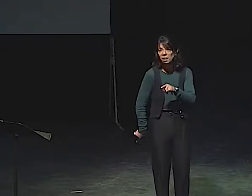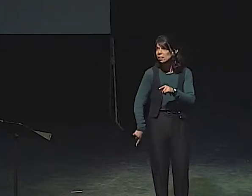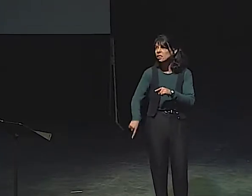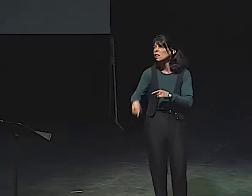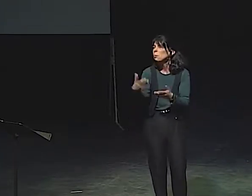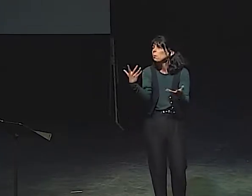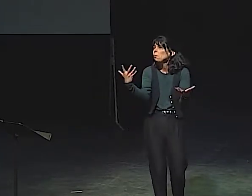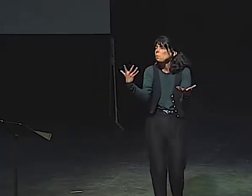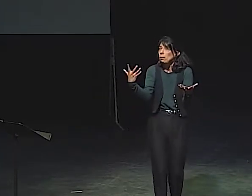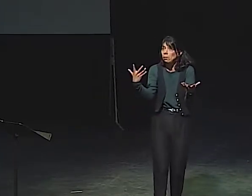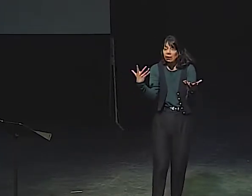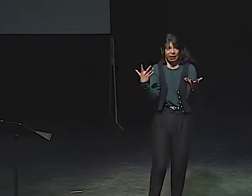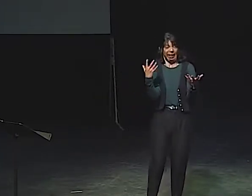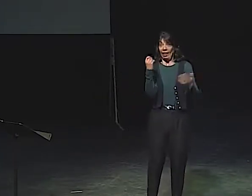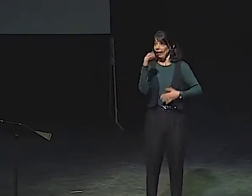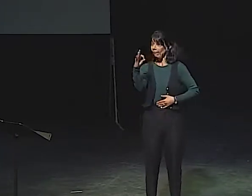THAT'S IMPOSSIBLE.